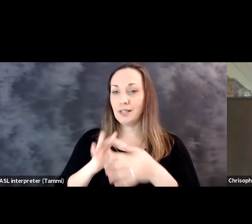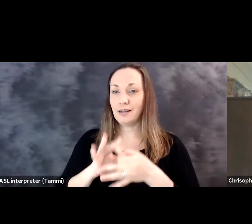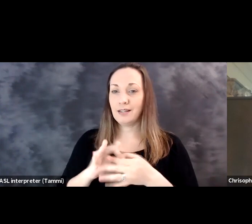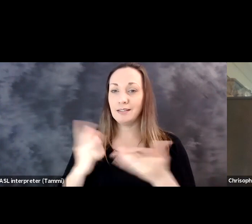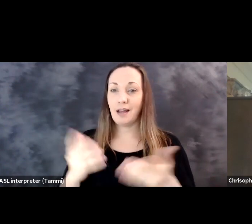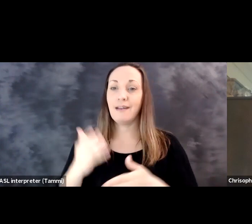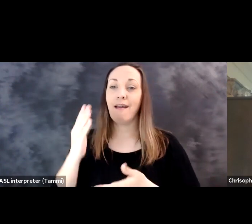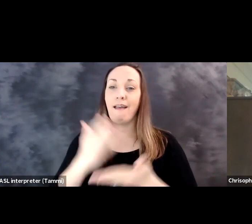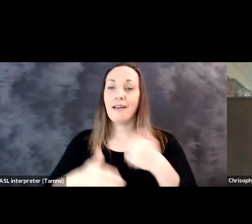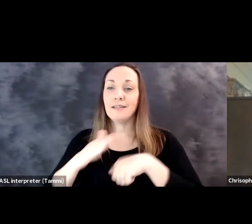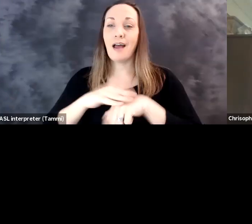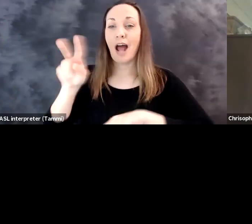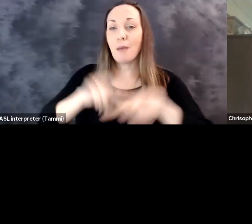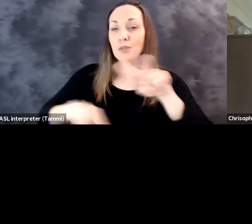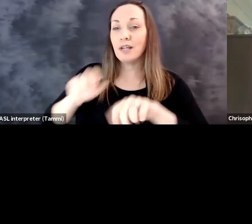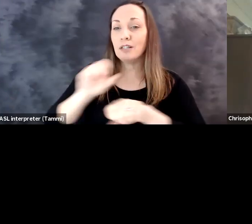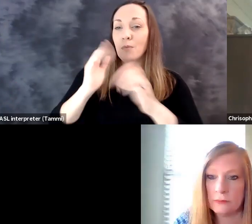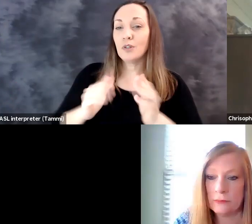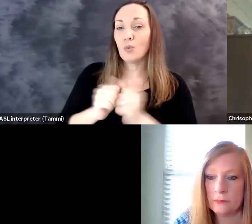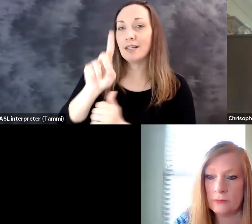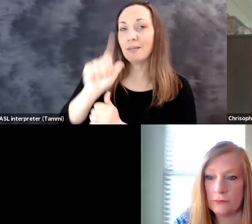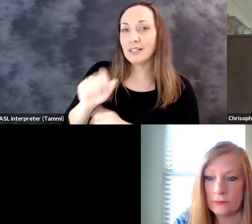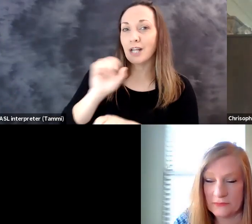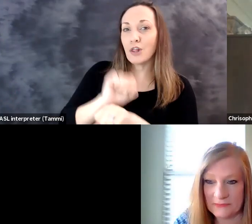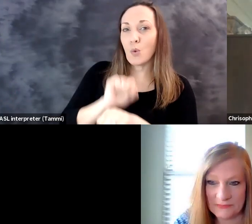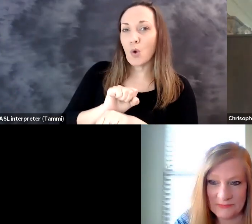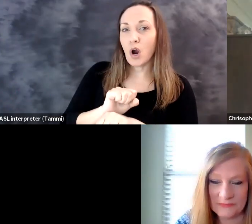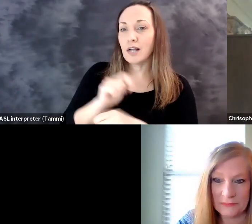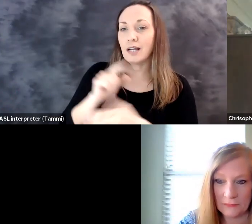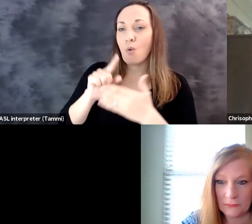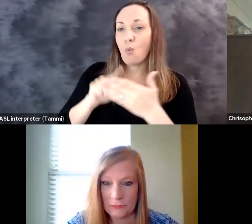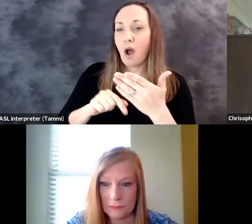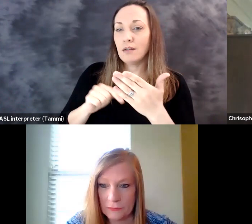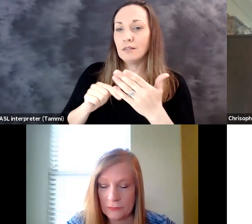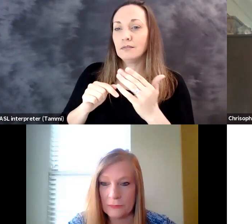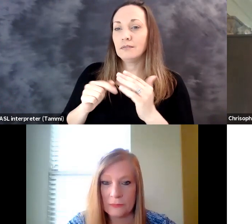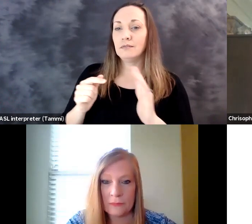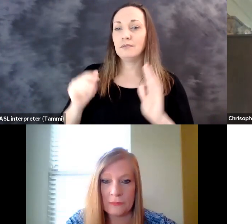It's on hands-on observations made by employees with disabilities and workplace accommodations experts during the pandemic.